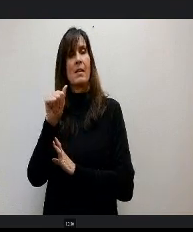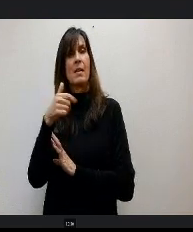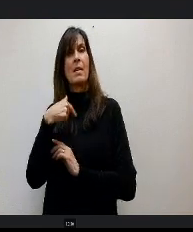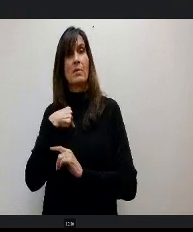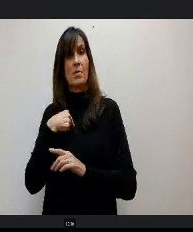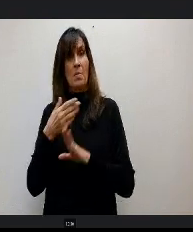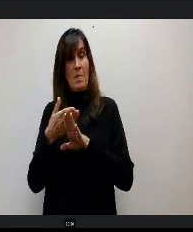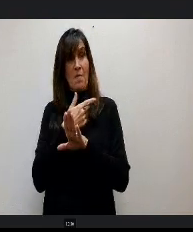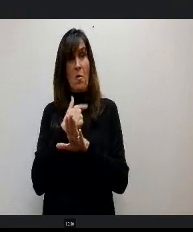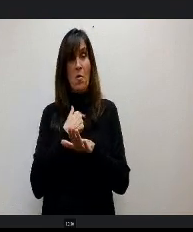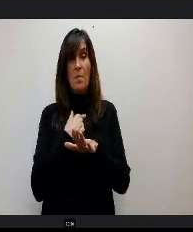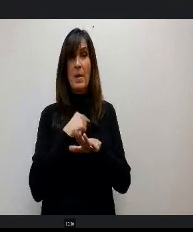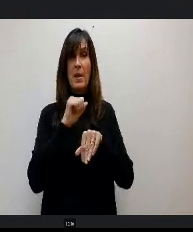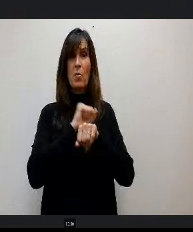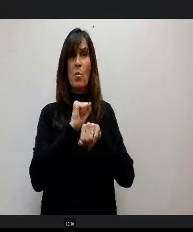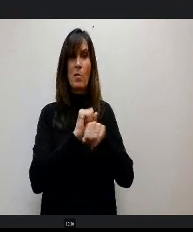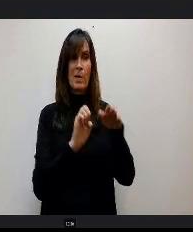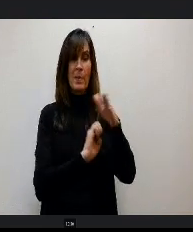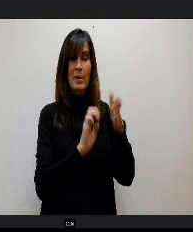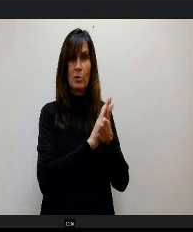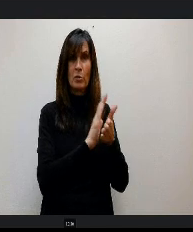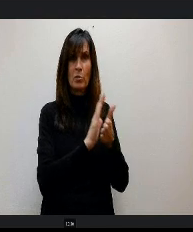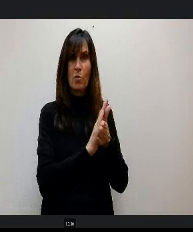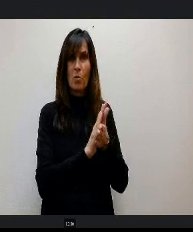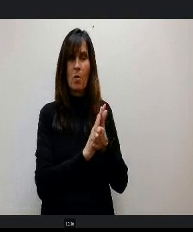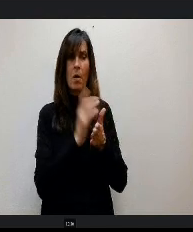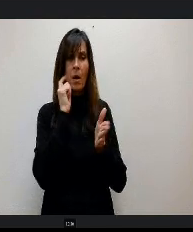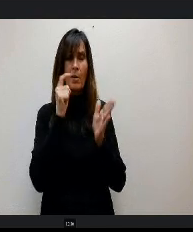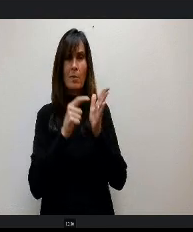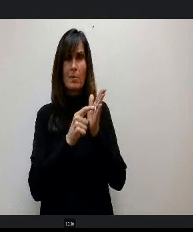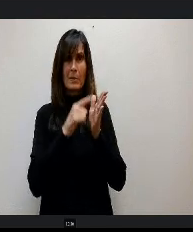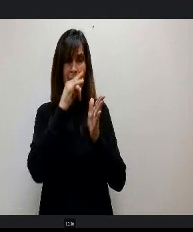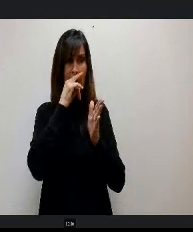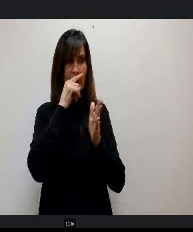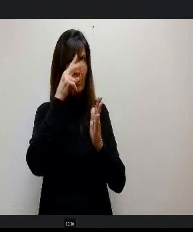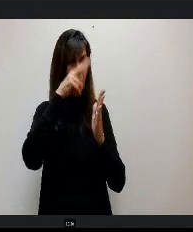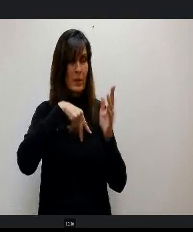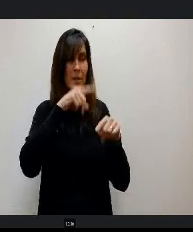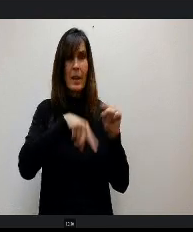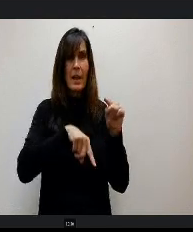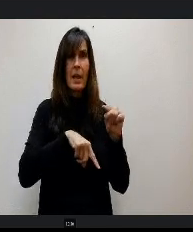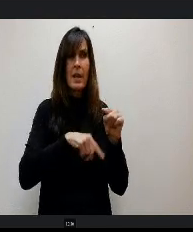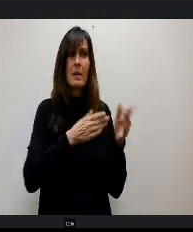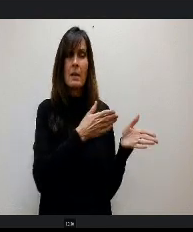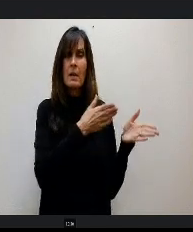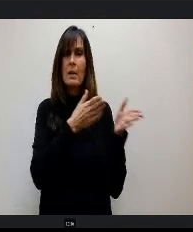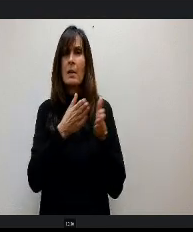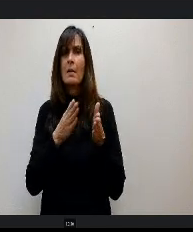education is that if kids can't read, they're gonna struggle with everything. And so Theresa brought to me this idea